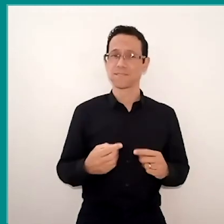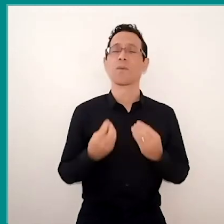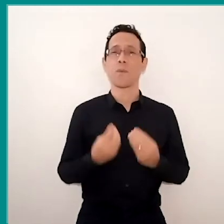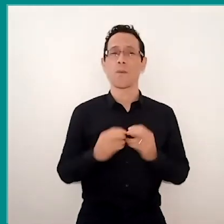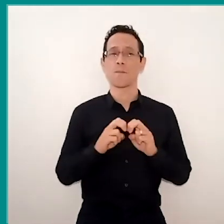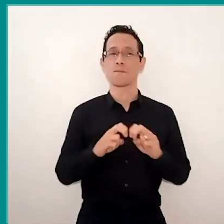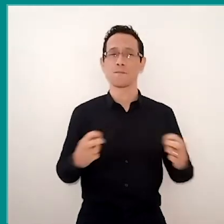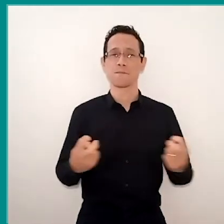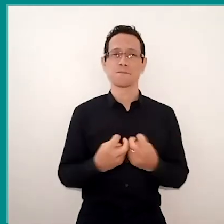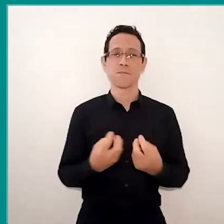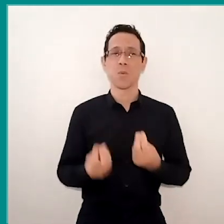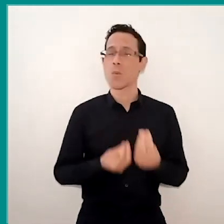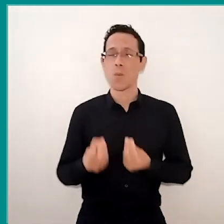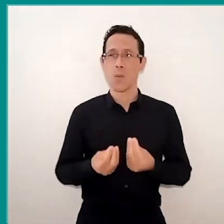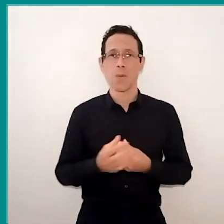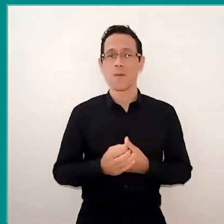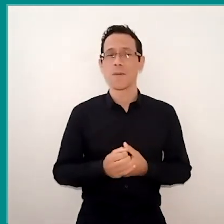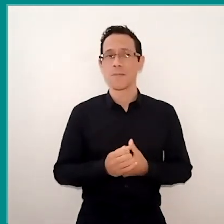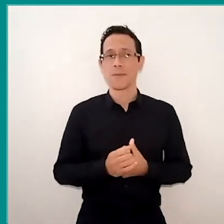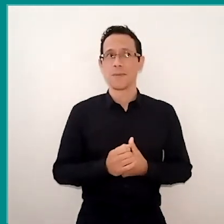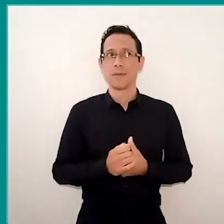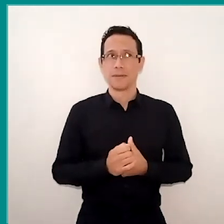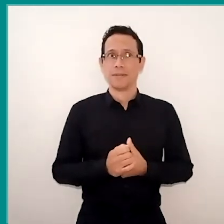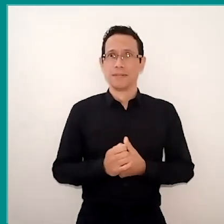how do we have on screen there and say,